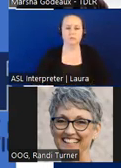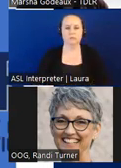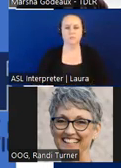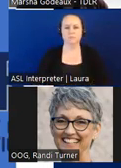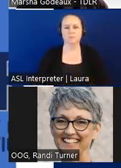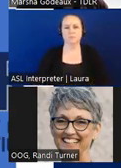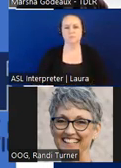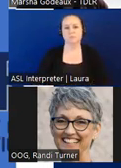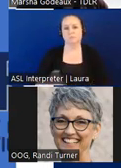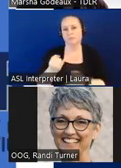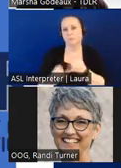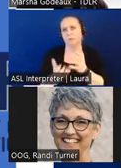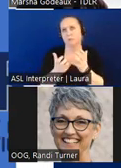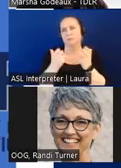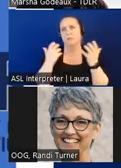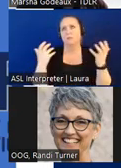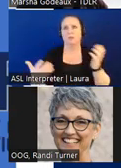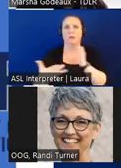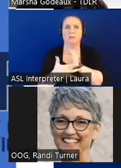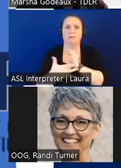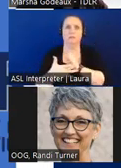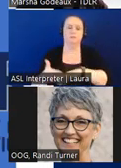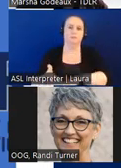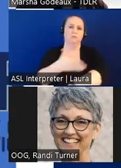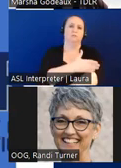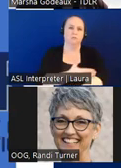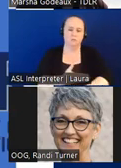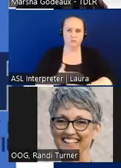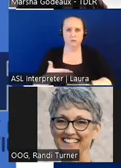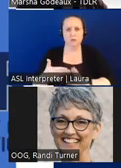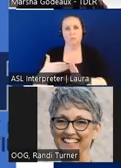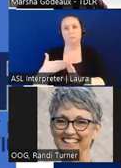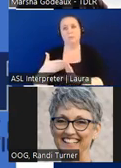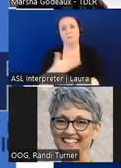many technological advances over the years and before they get constructed with no accessibility